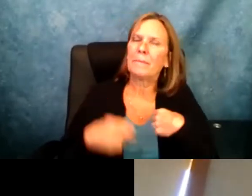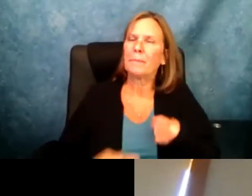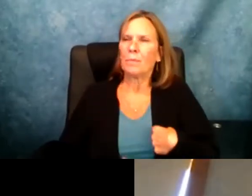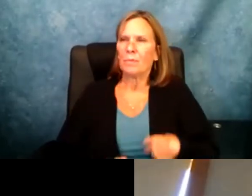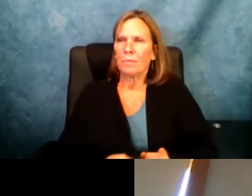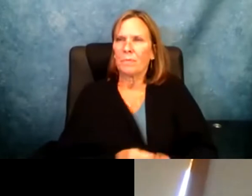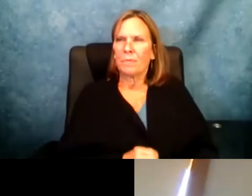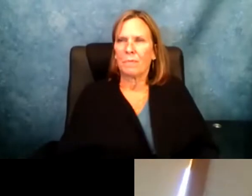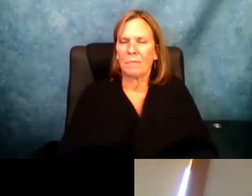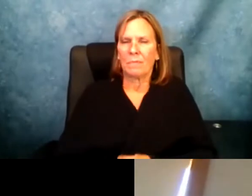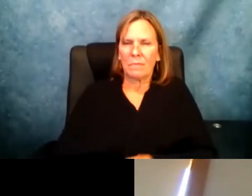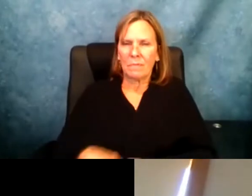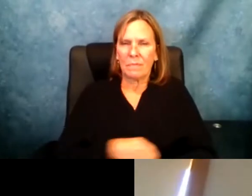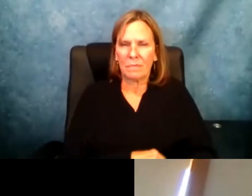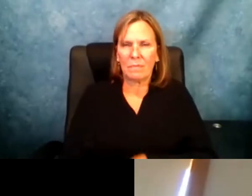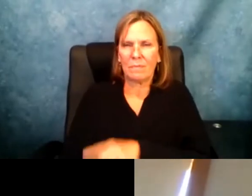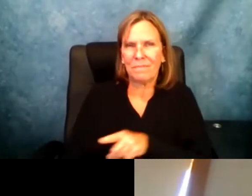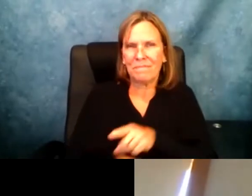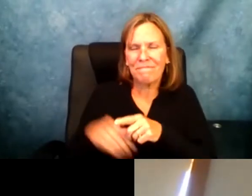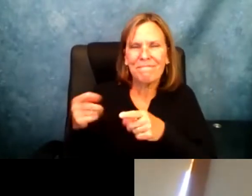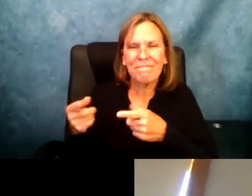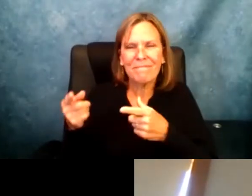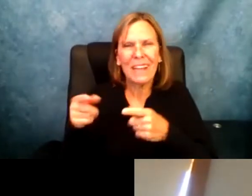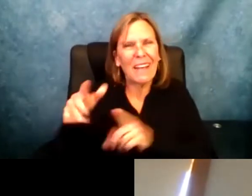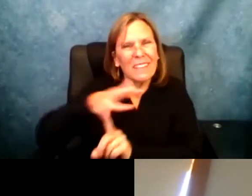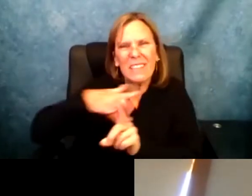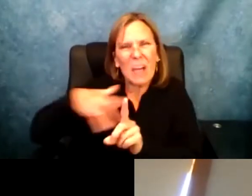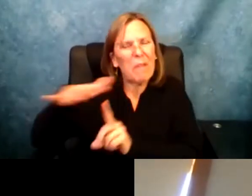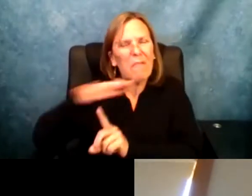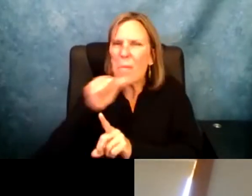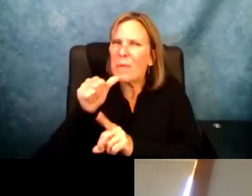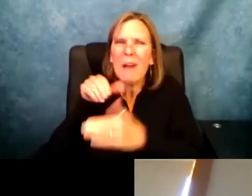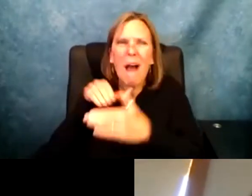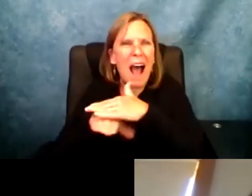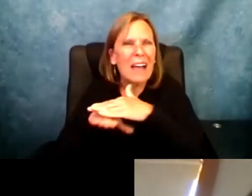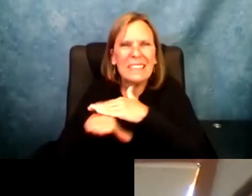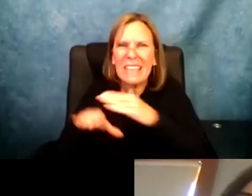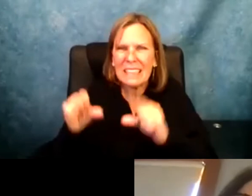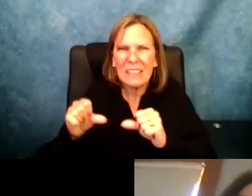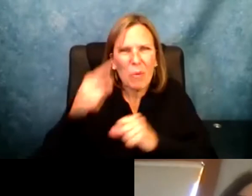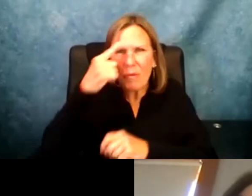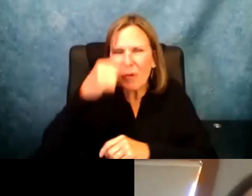and I am still having a pretty similar experience to her around